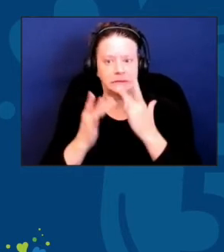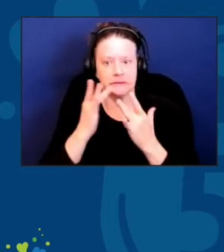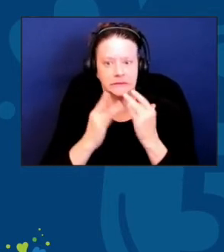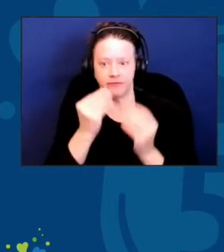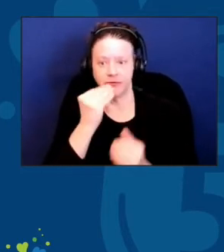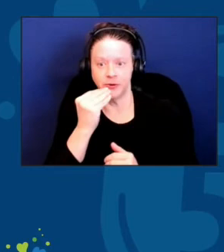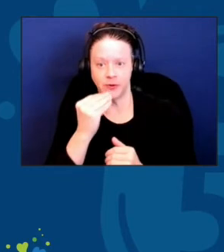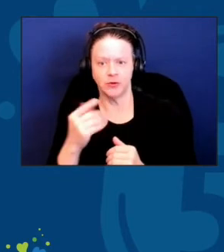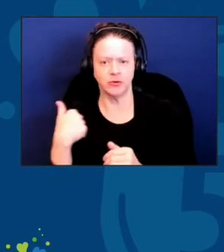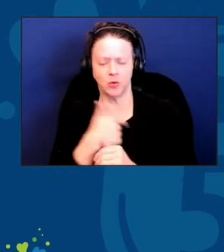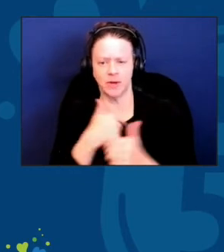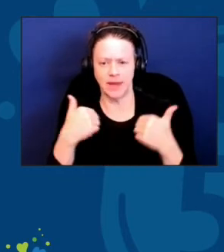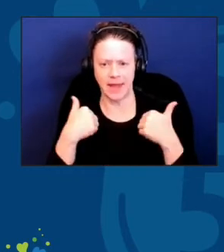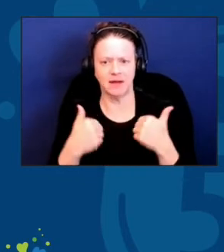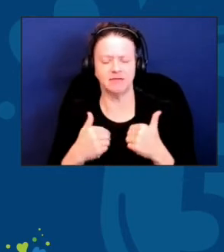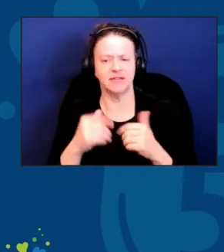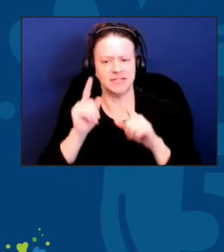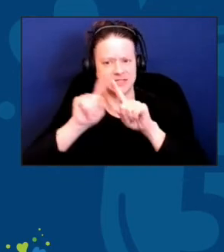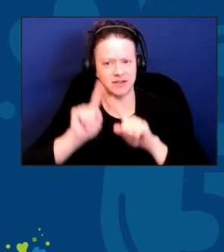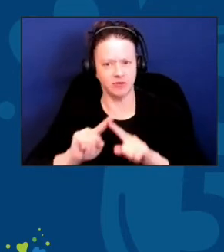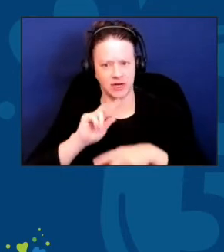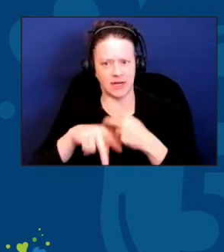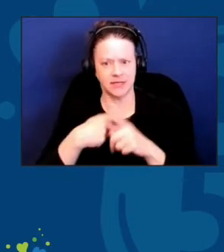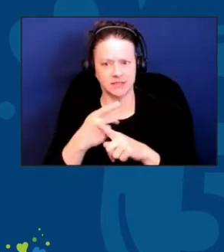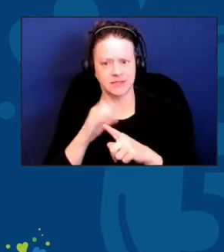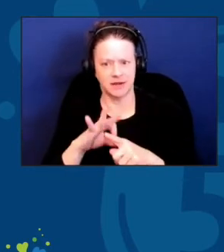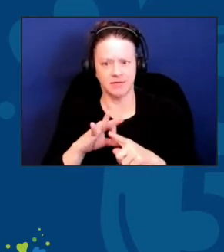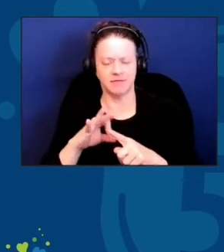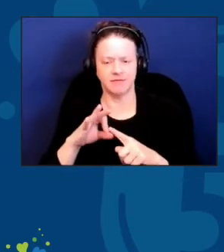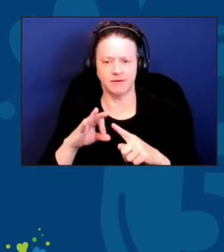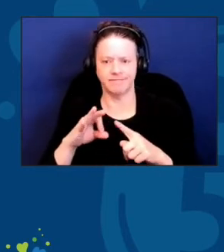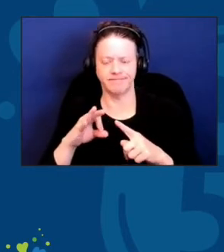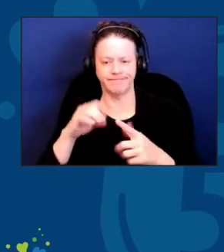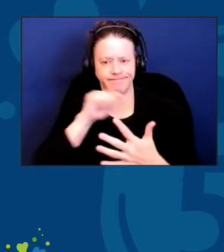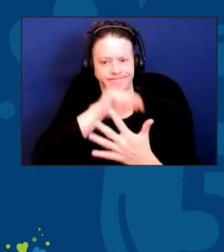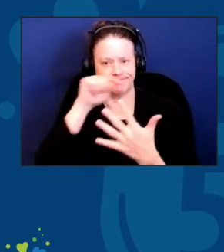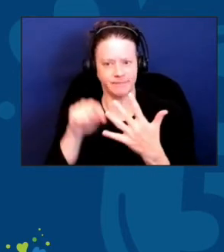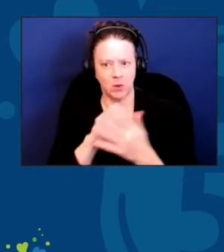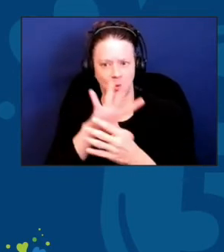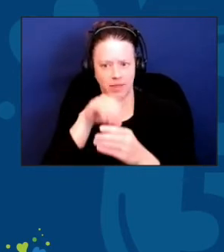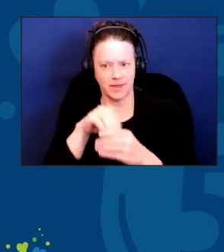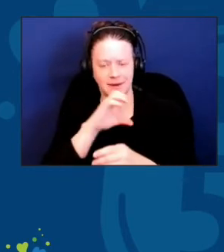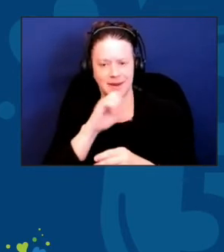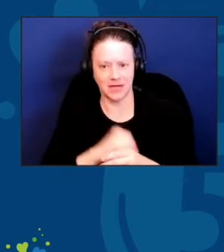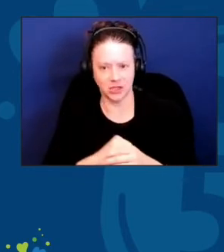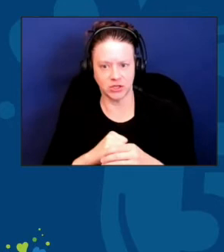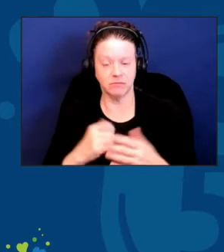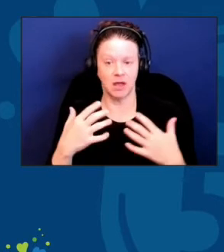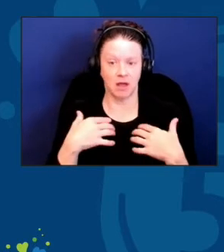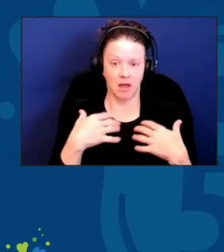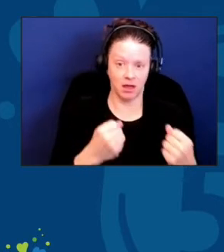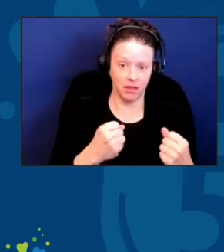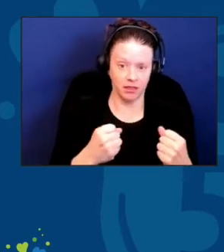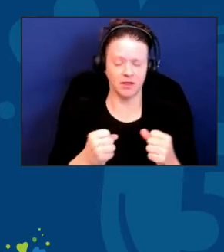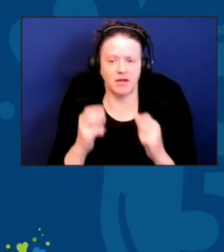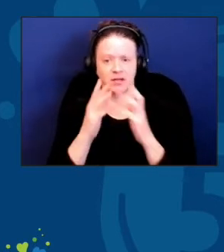and health dynamics in aging and population dynamics and generational and culture change.